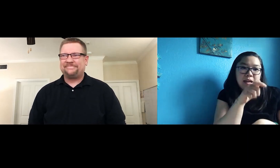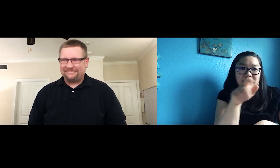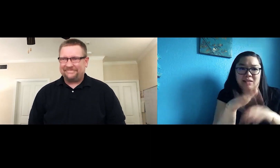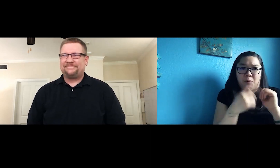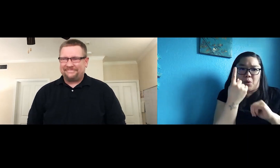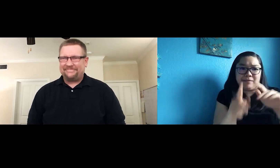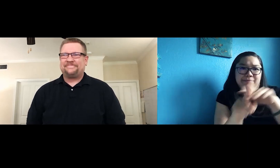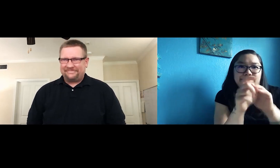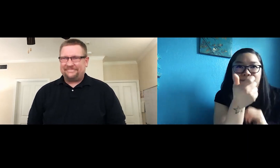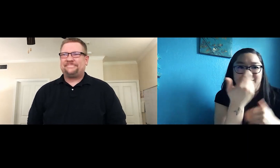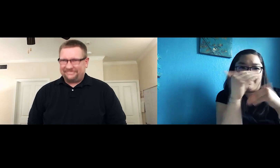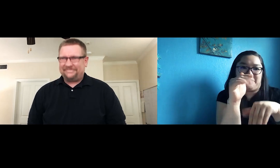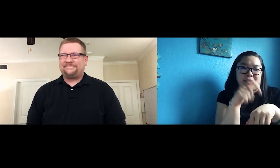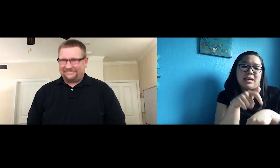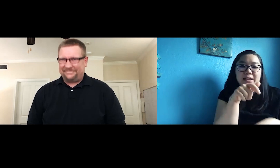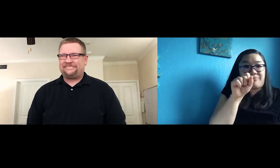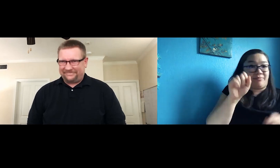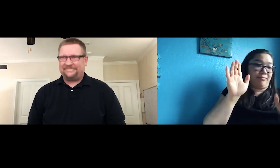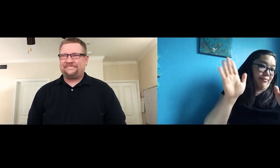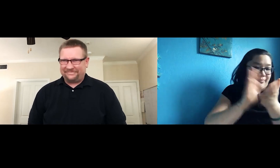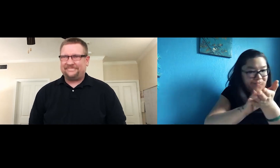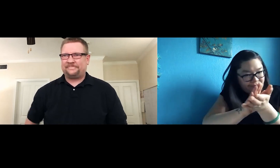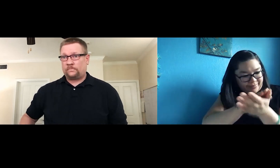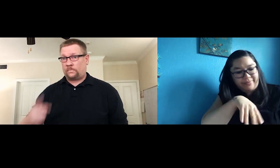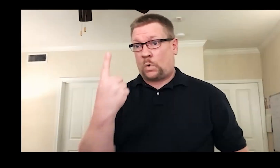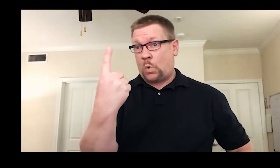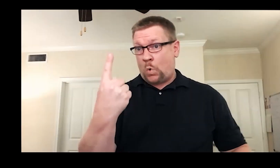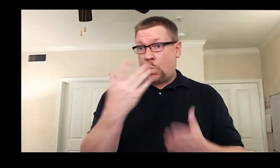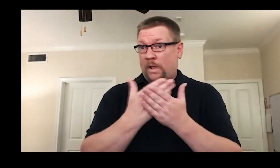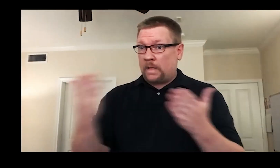rather than at one designated show. That was great. Kudos to them for that.